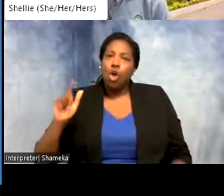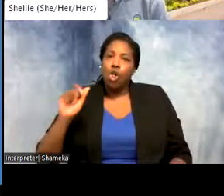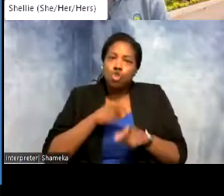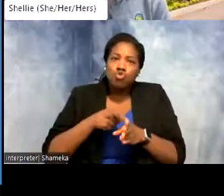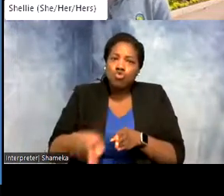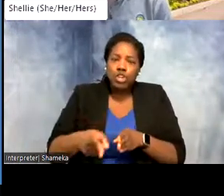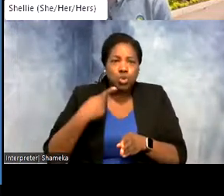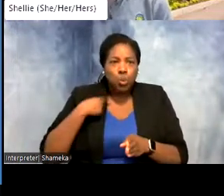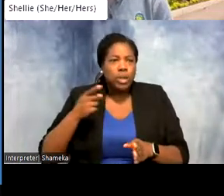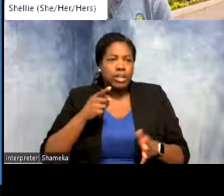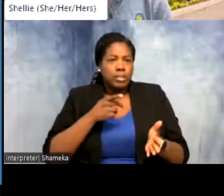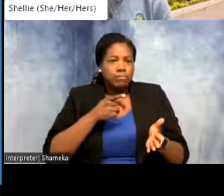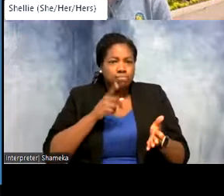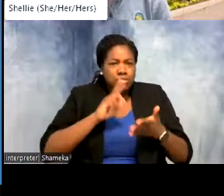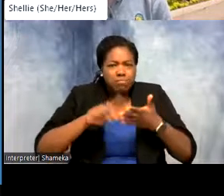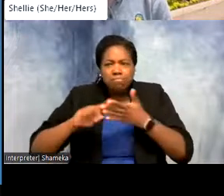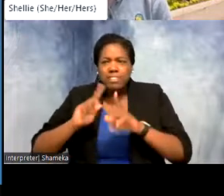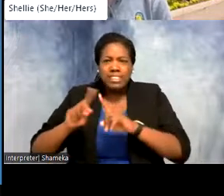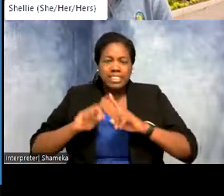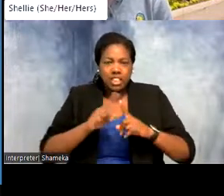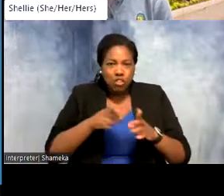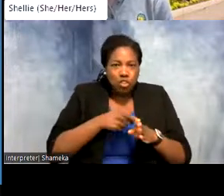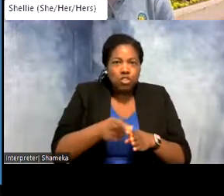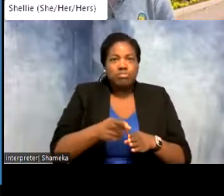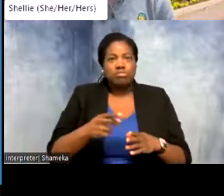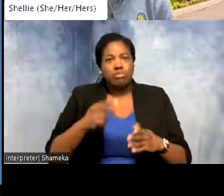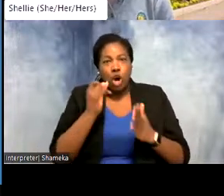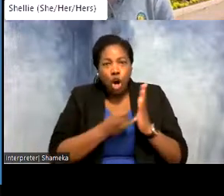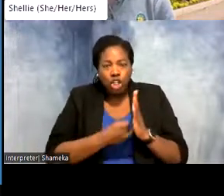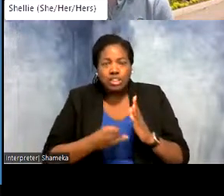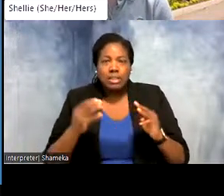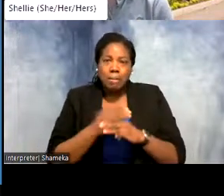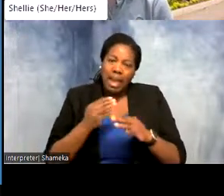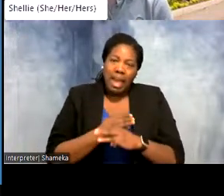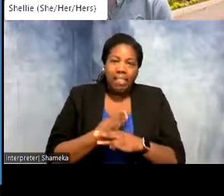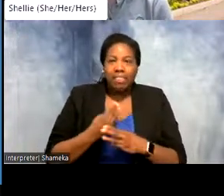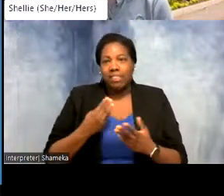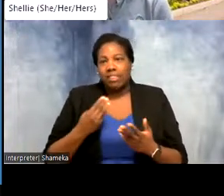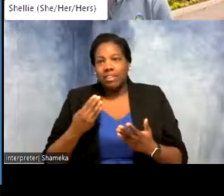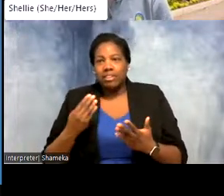in science, technology, engineering, arts, and math (also called STEAM) at the Smithsonian's National